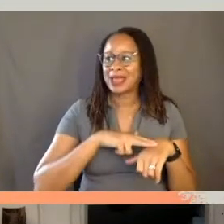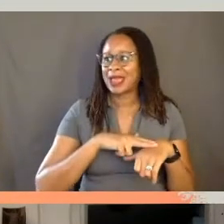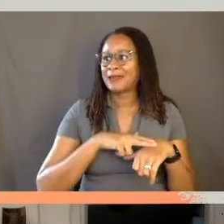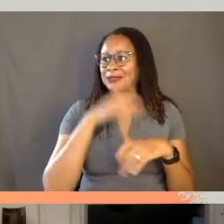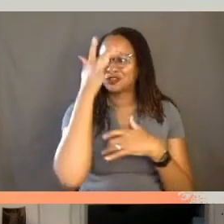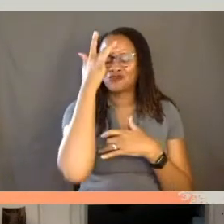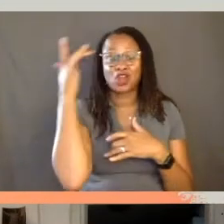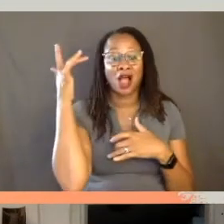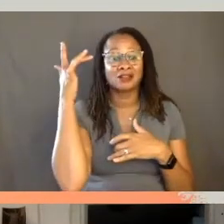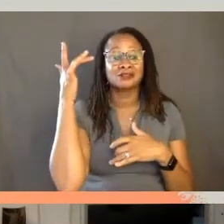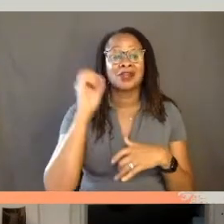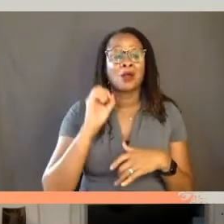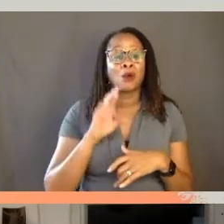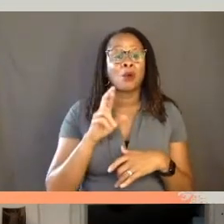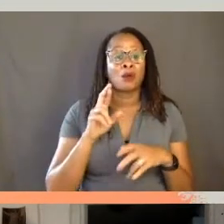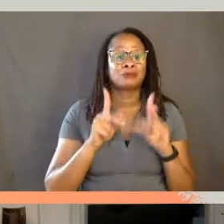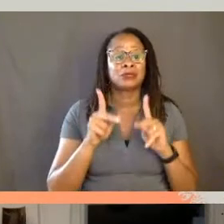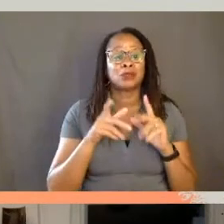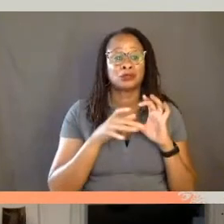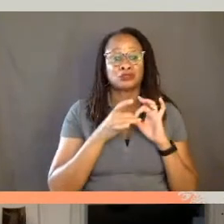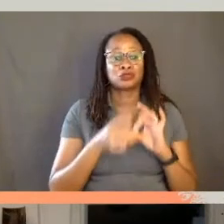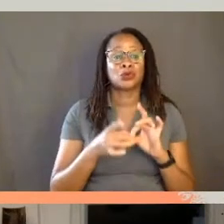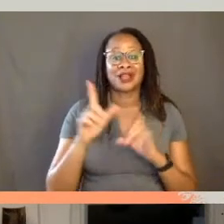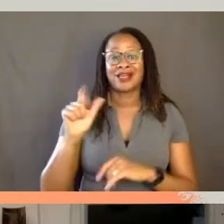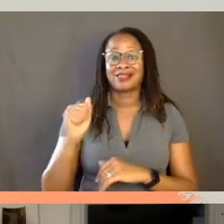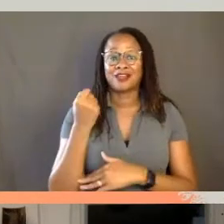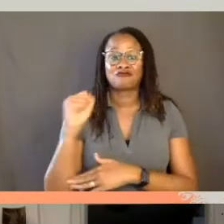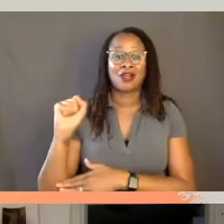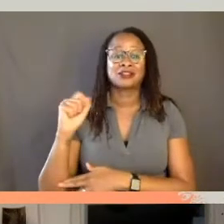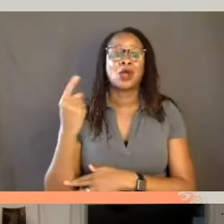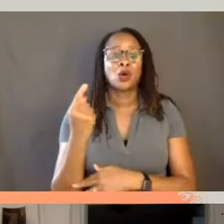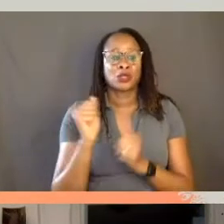or people associate the LA riots only with Rodney King.